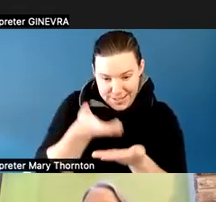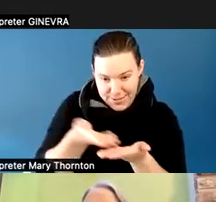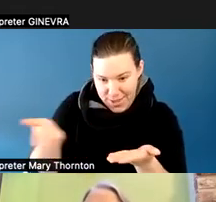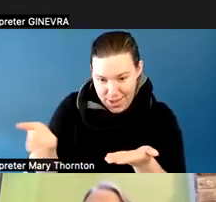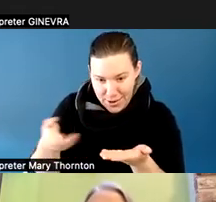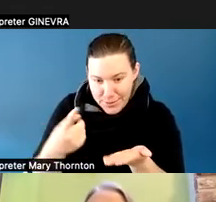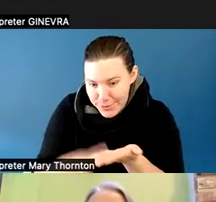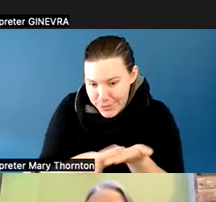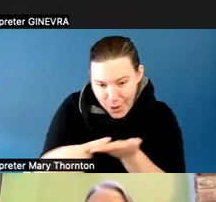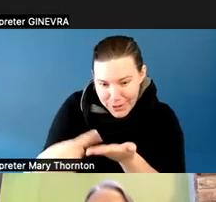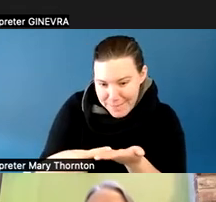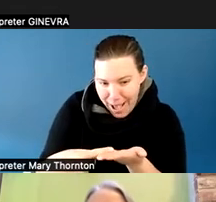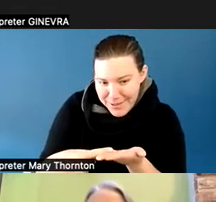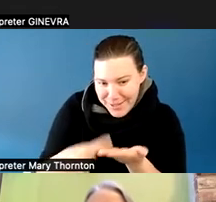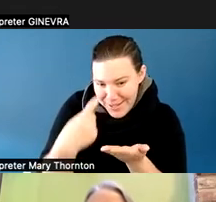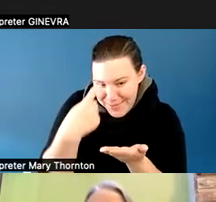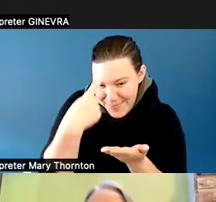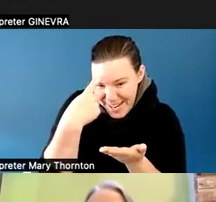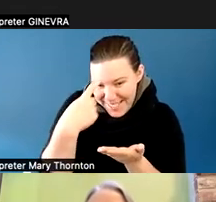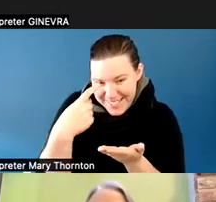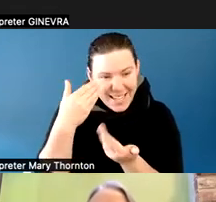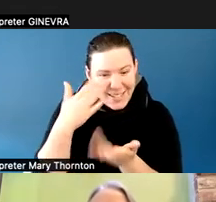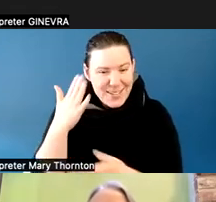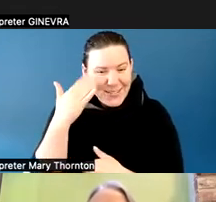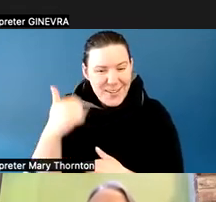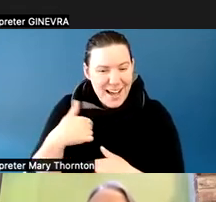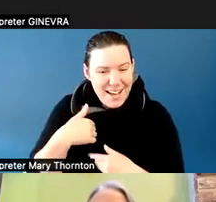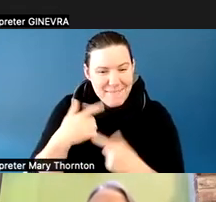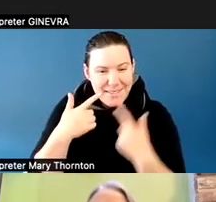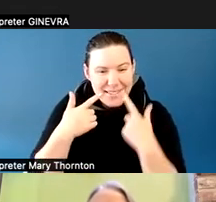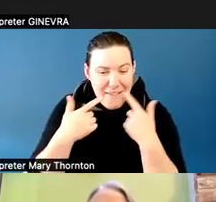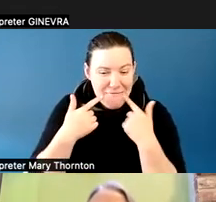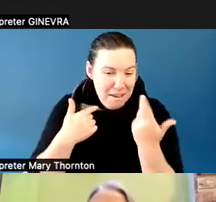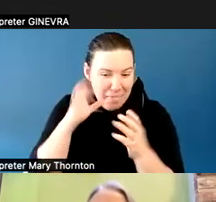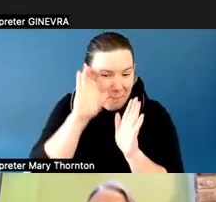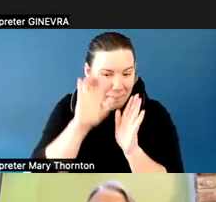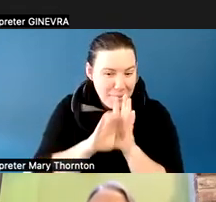I probably said a dumb joke. In the bottom picture, there are some students,